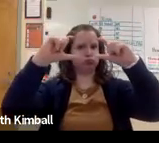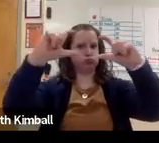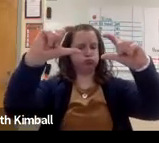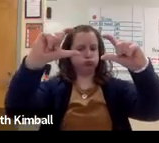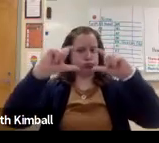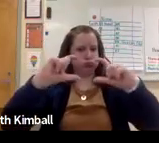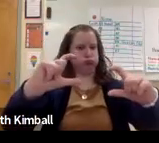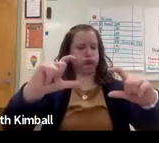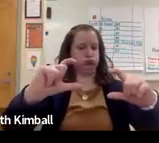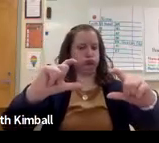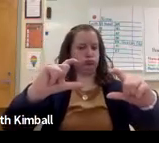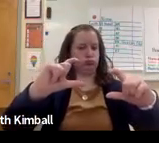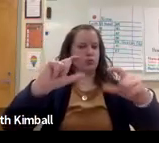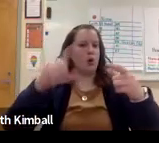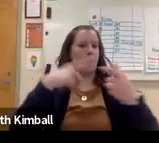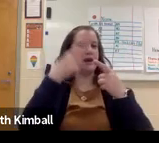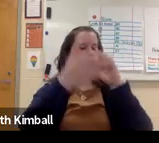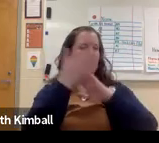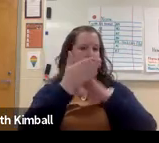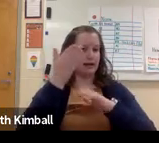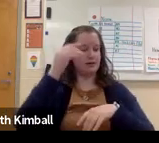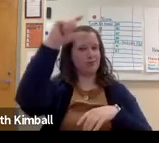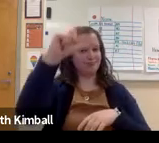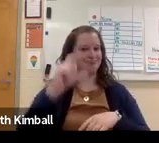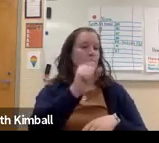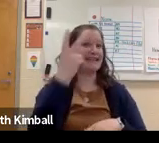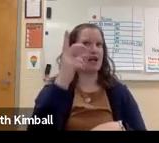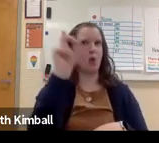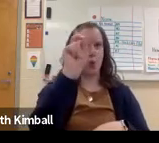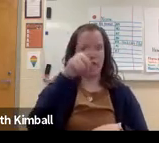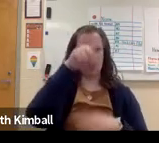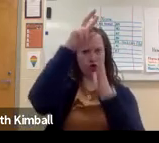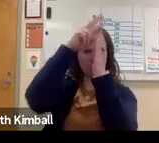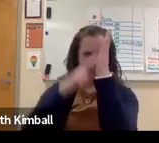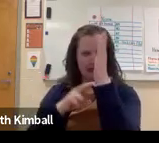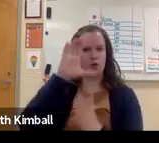And it shows it in yellow when it's running,